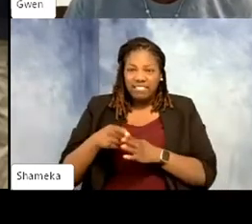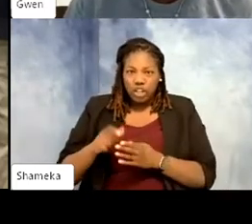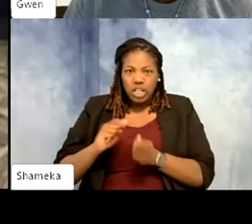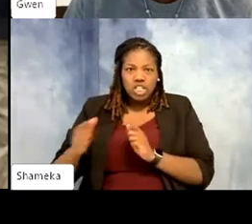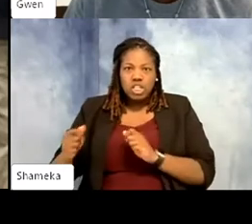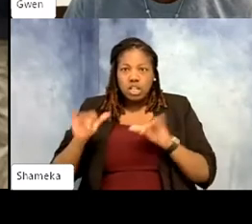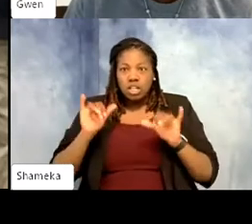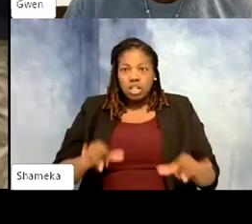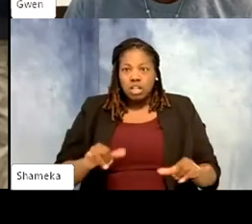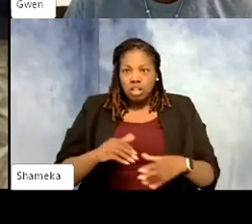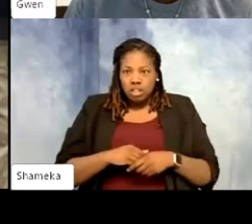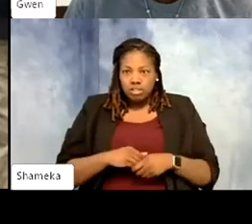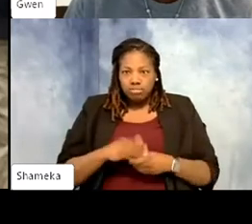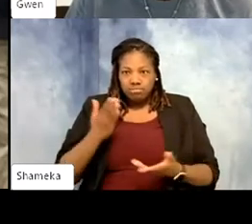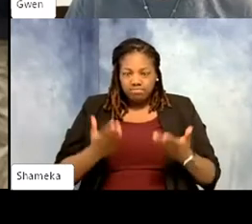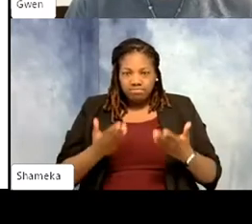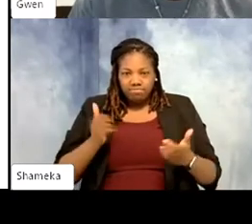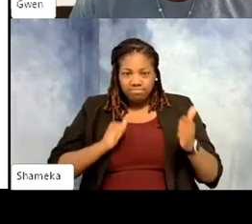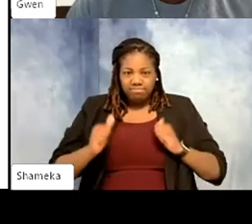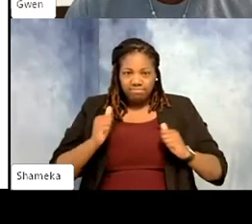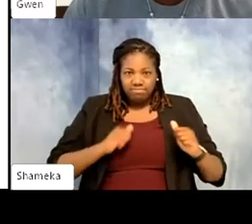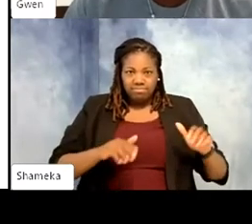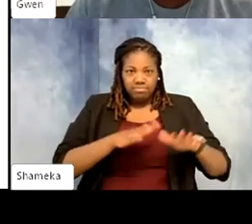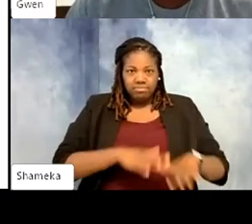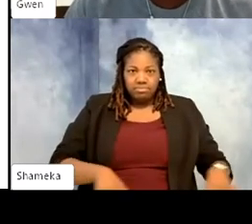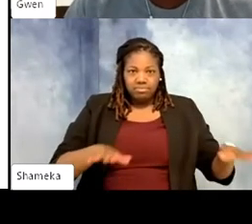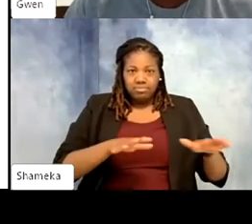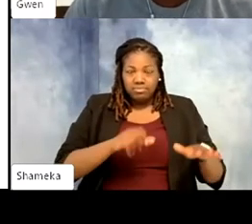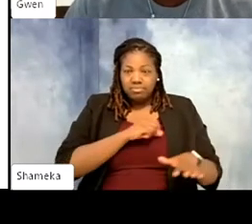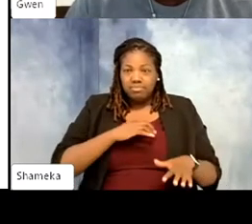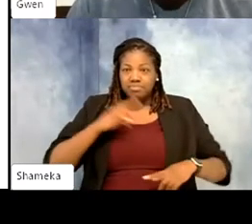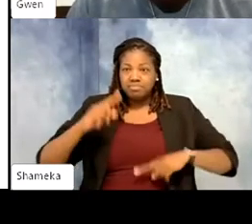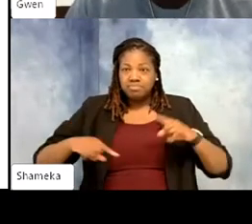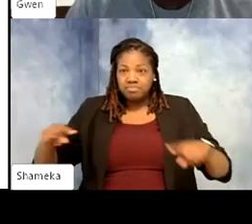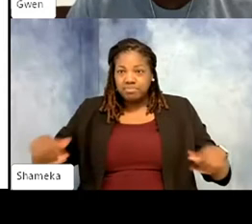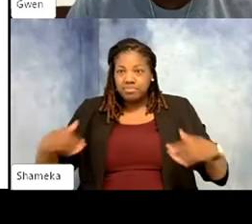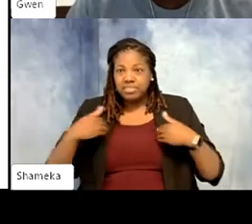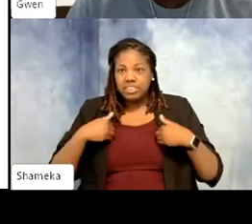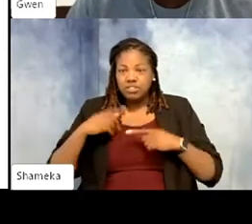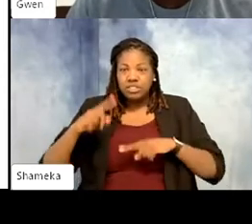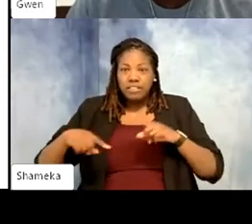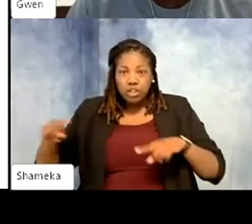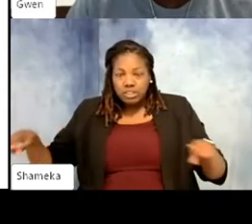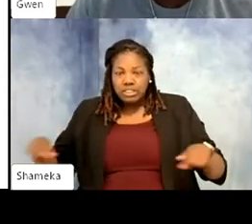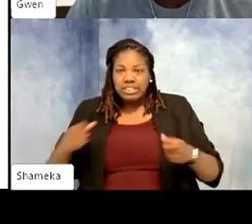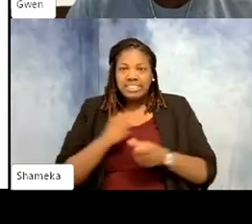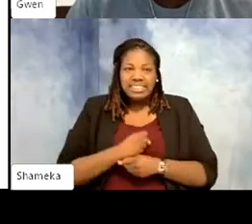But maybe exhibit spaces, staff diversity, animal diversity, safety measures have changed, and if you